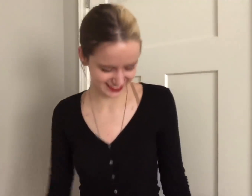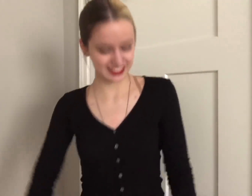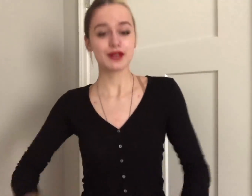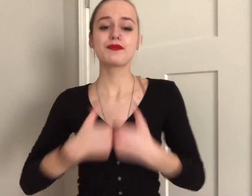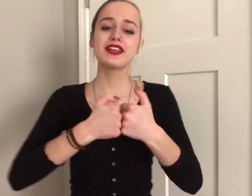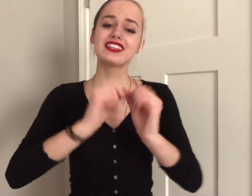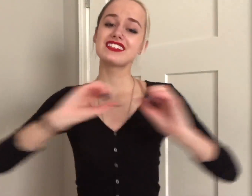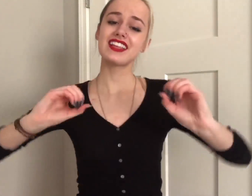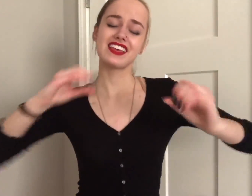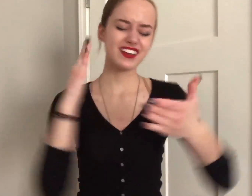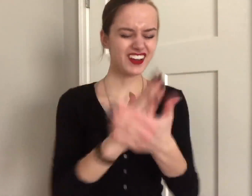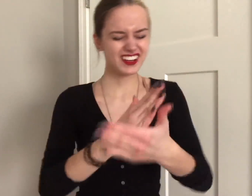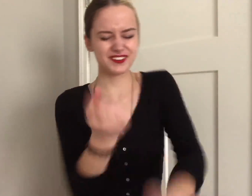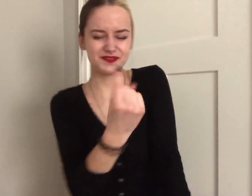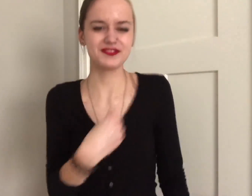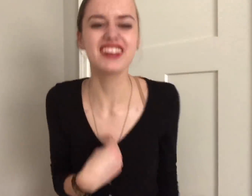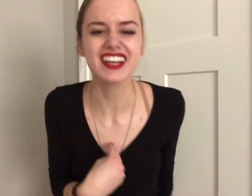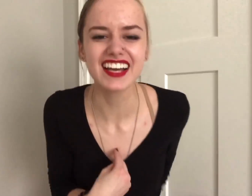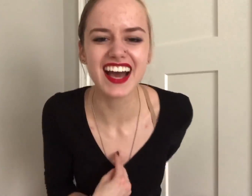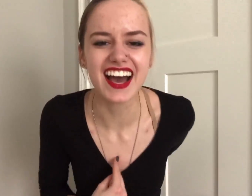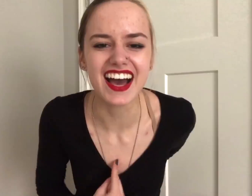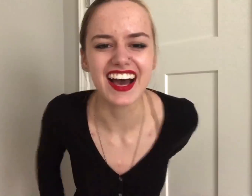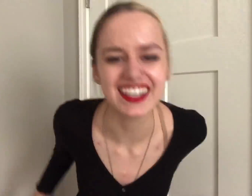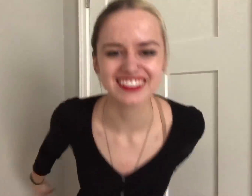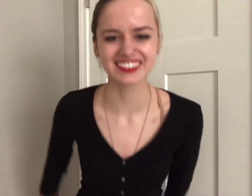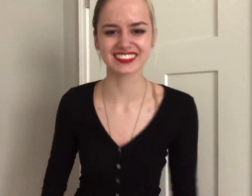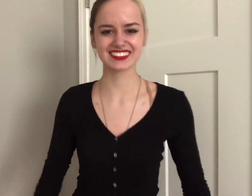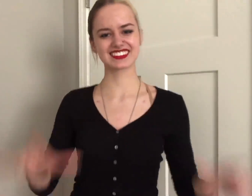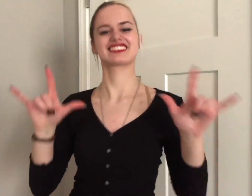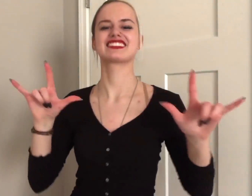baby there's nothing holding me back i love you!